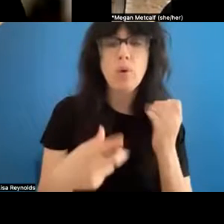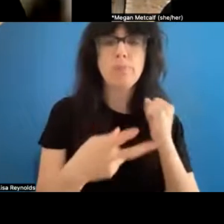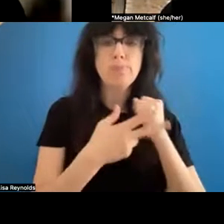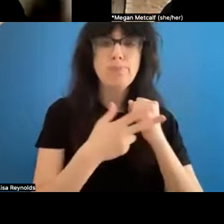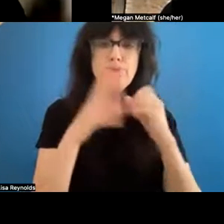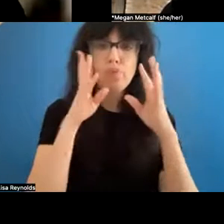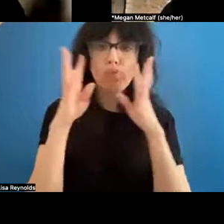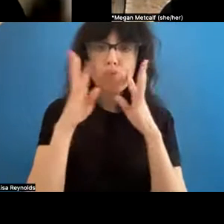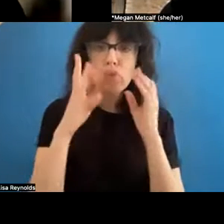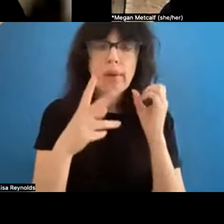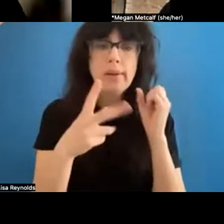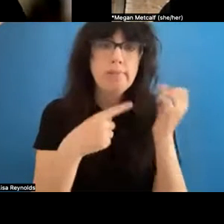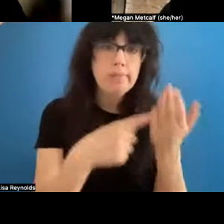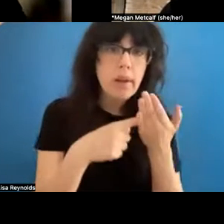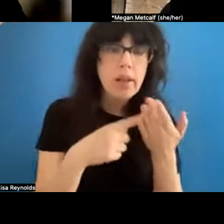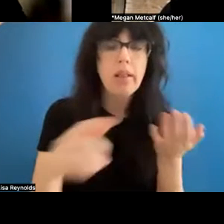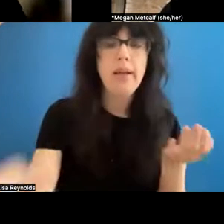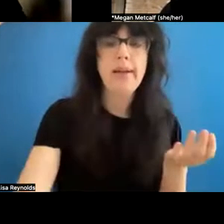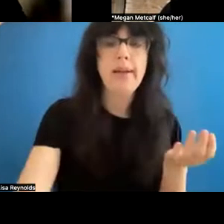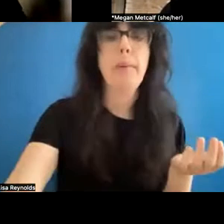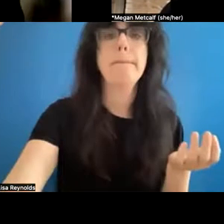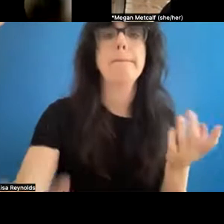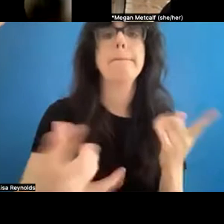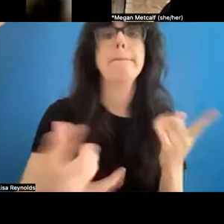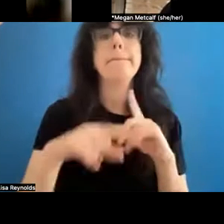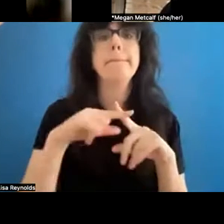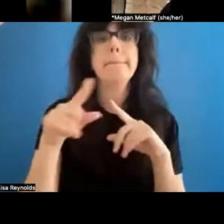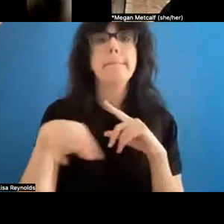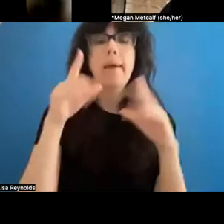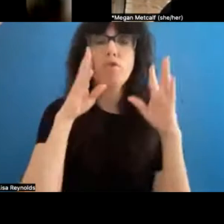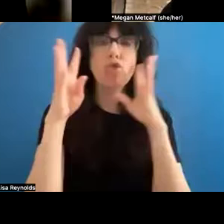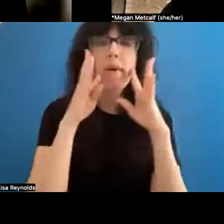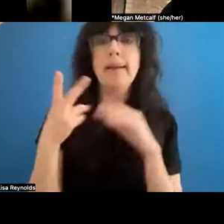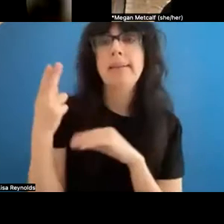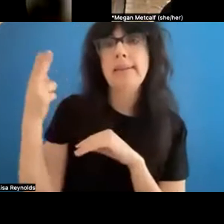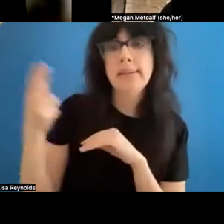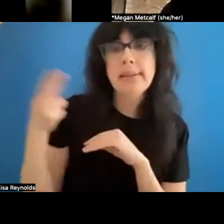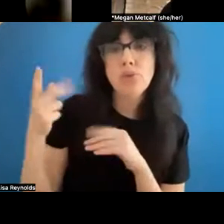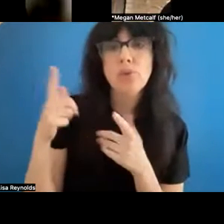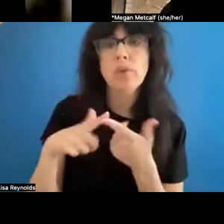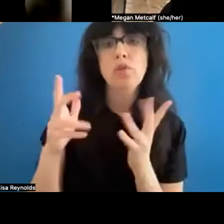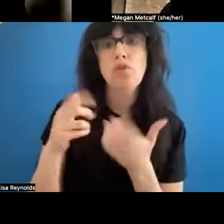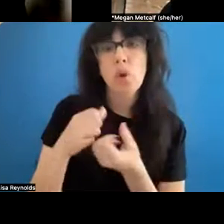and they also create the history that speaks to one another, and so your legacy, Mark, and your legacy